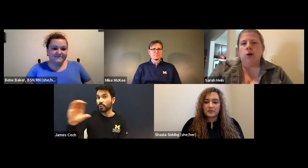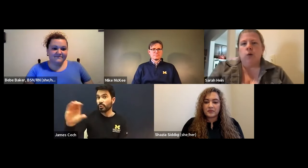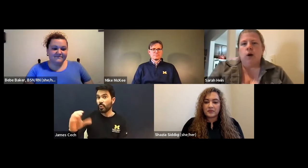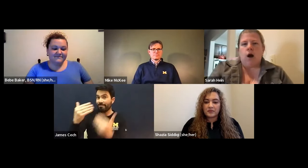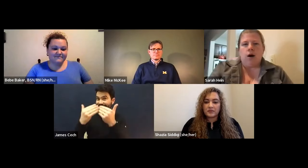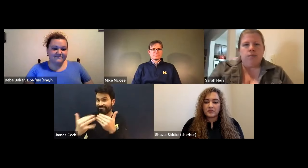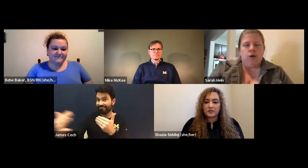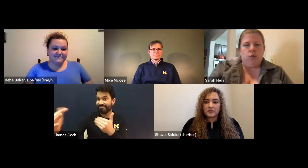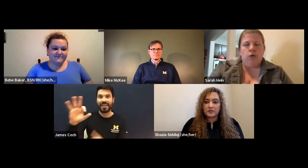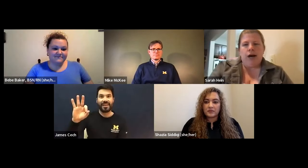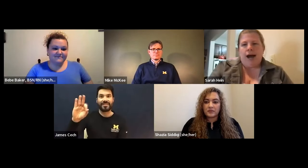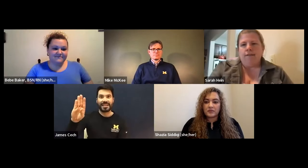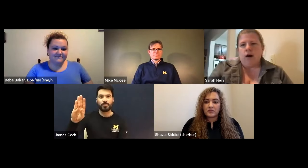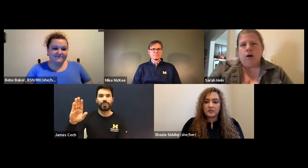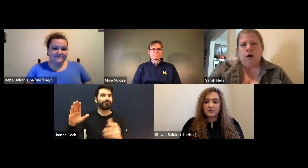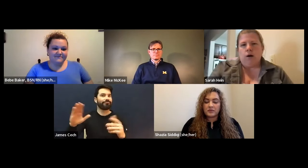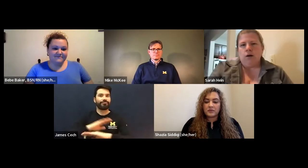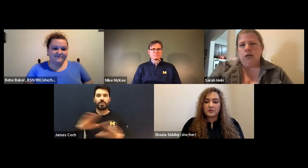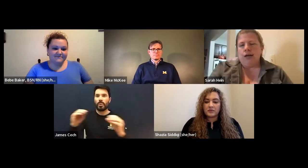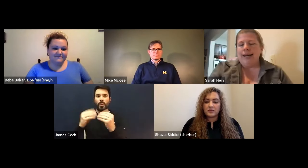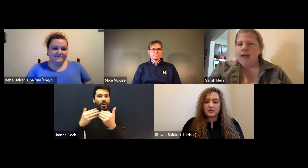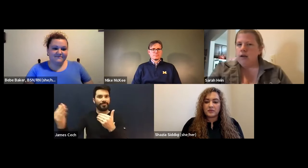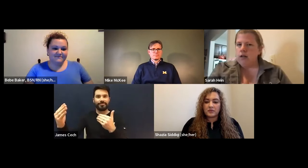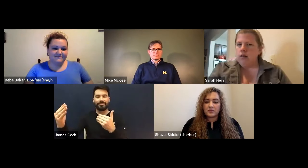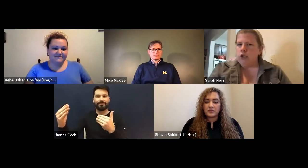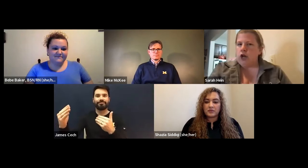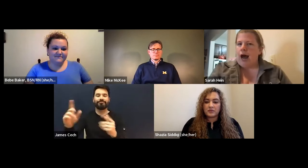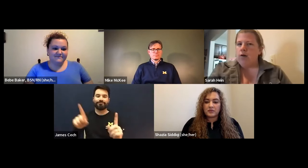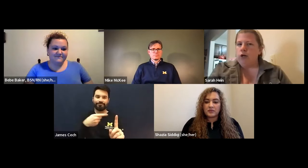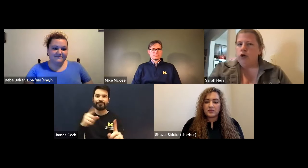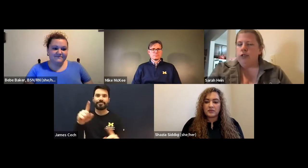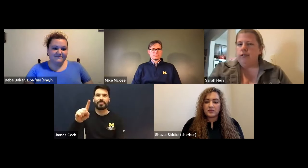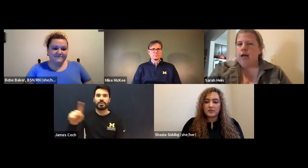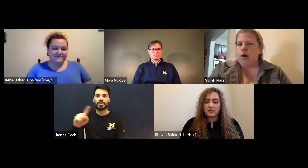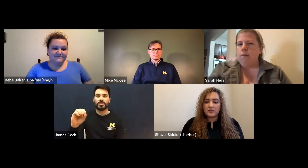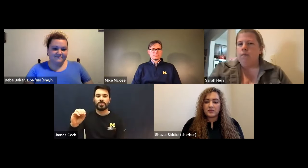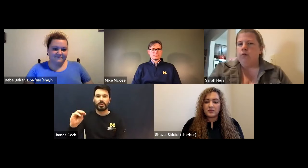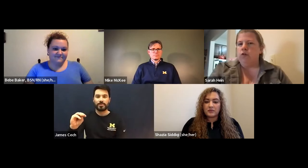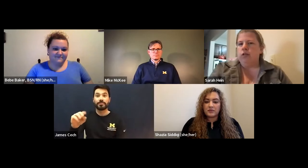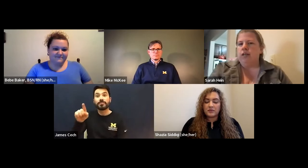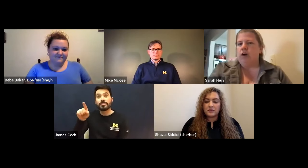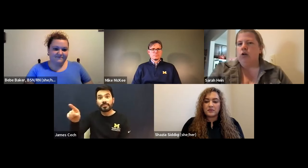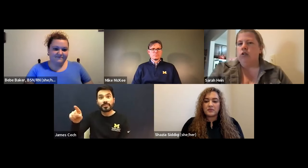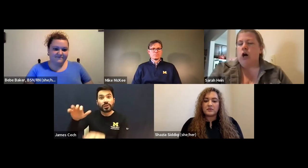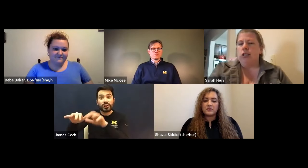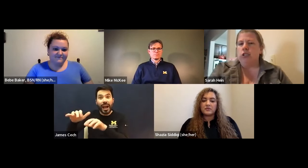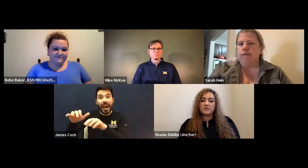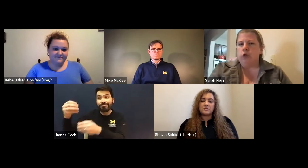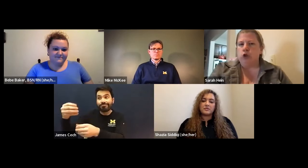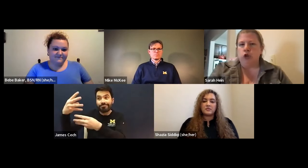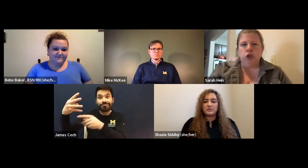Sarah Hein: So we will have a link in the chat where you can sign up for it and talk to an abuser.